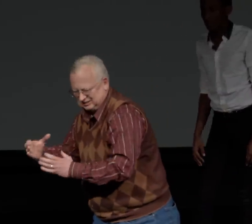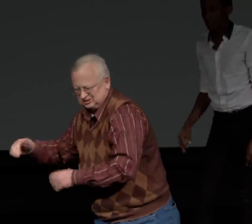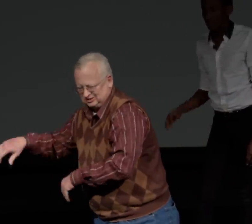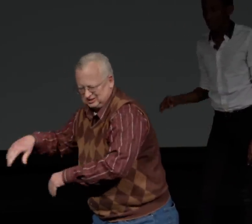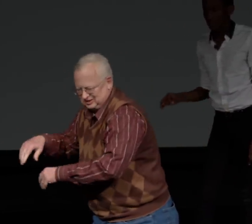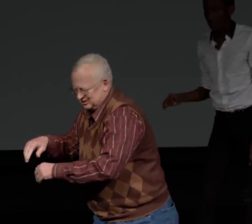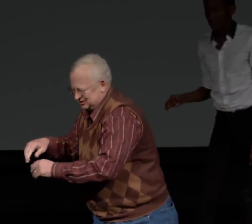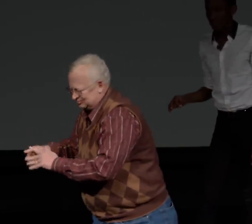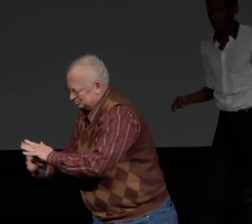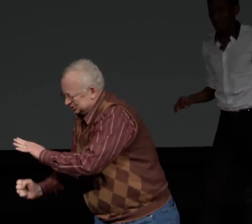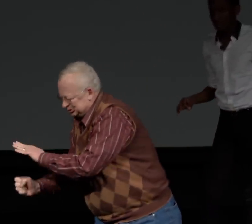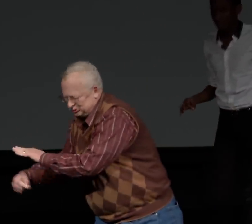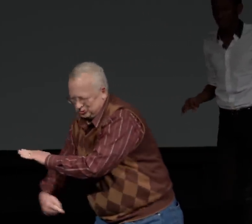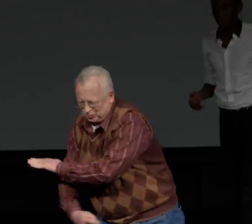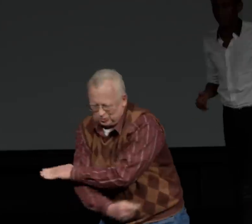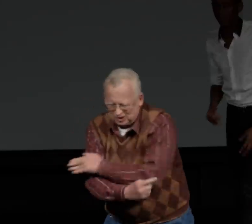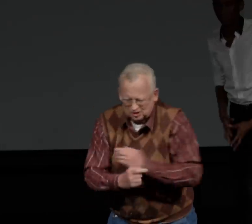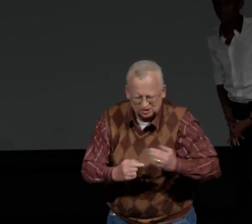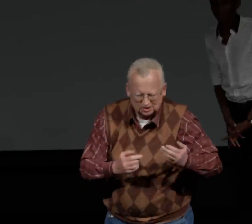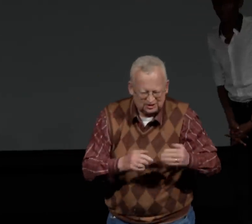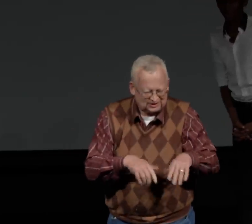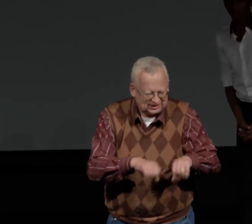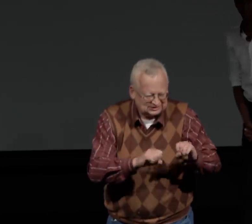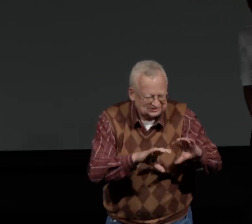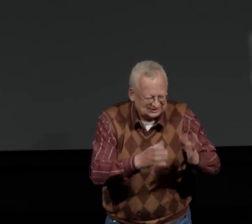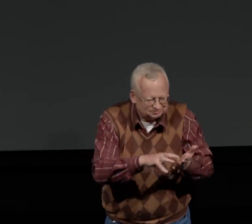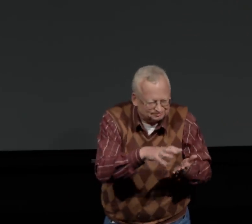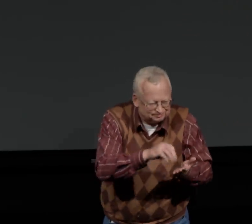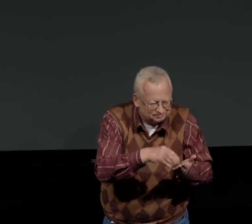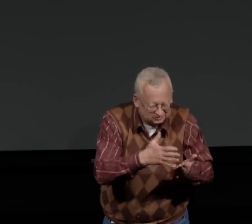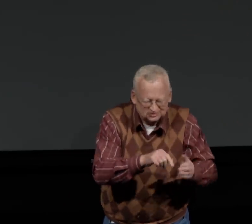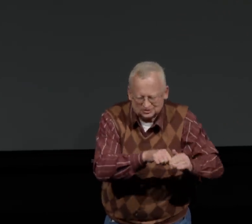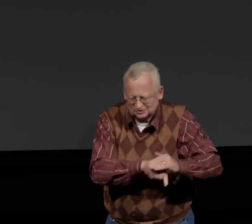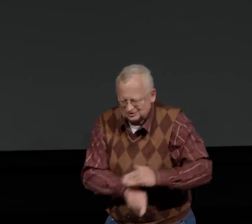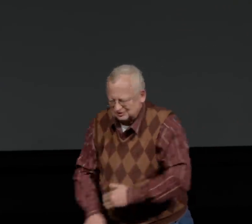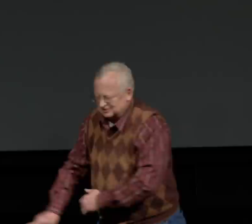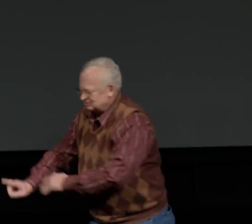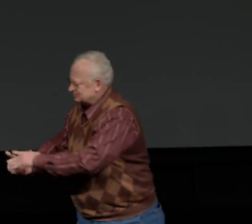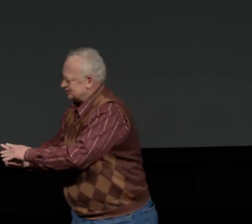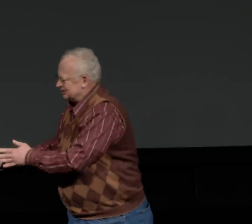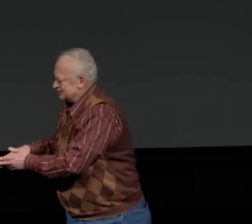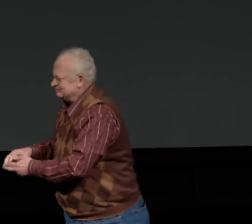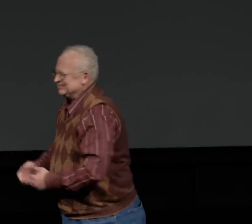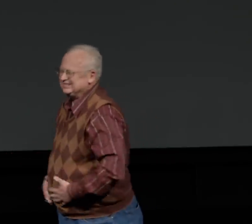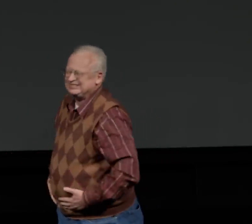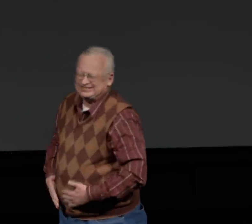So what happened is they had this commute. They were taking classes in Austin.